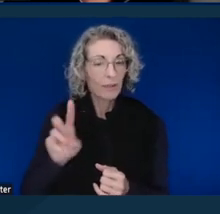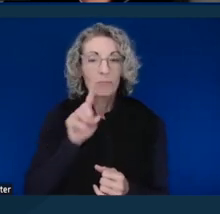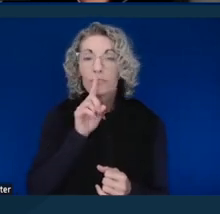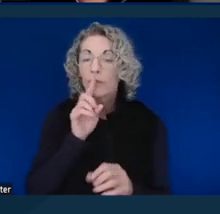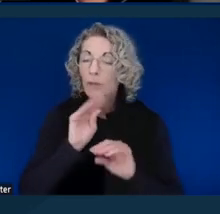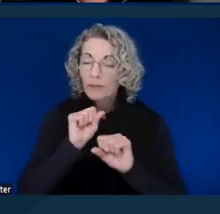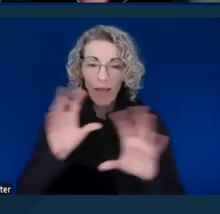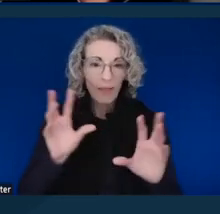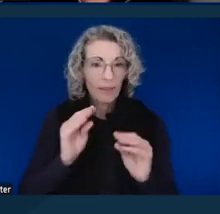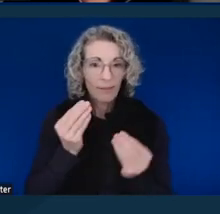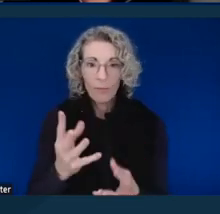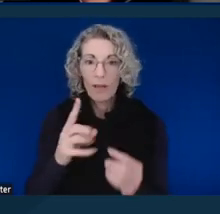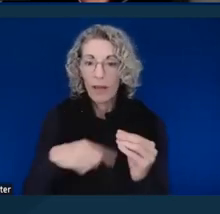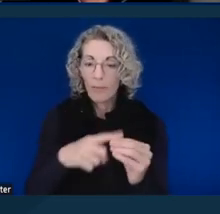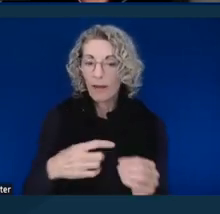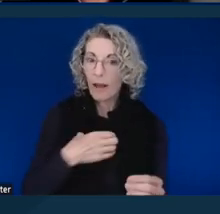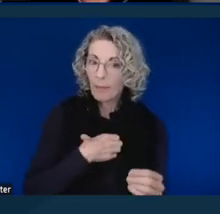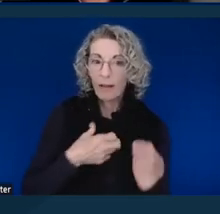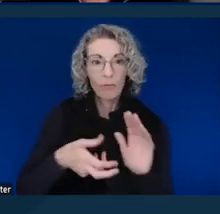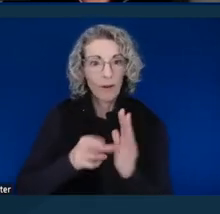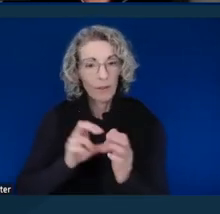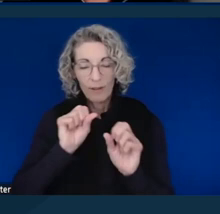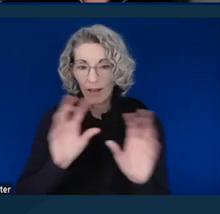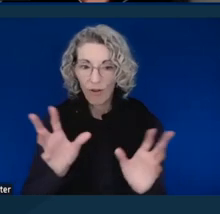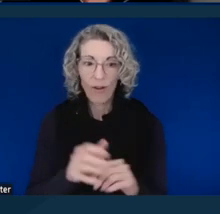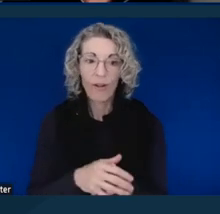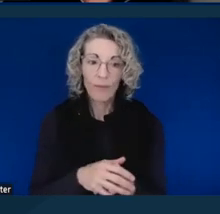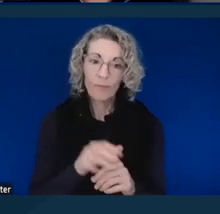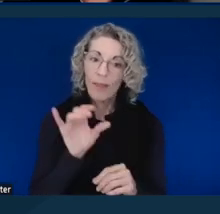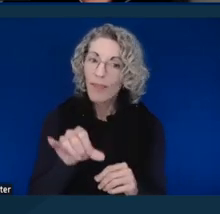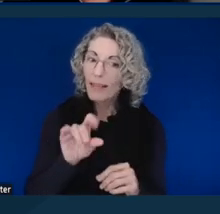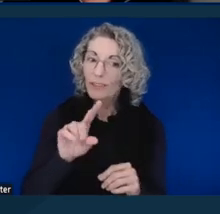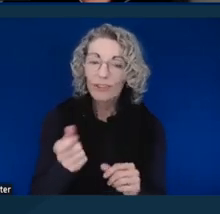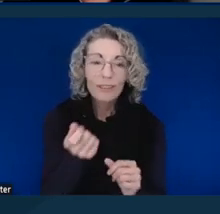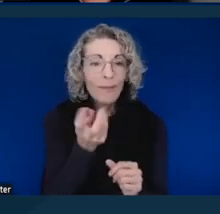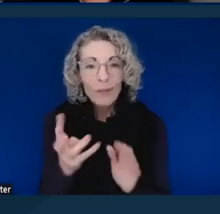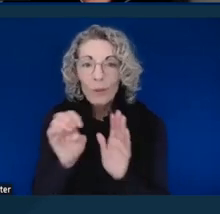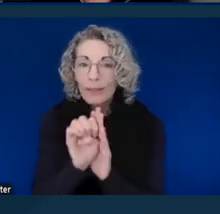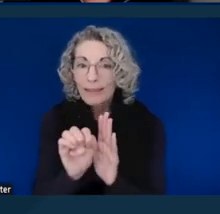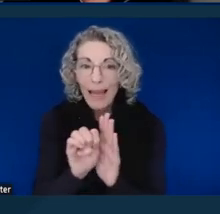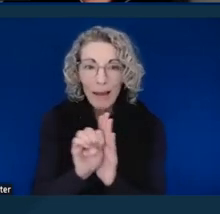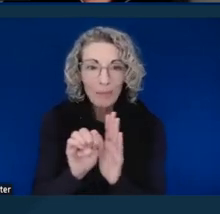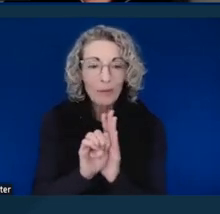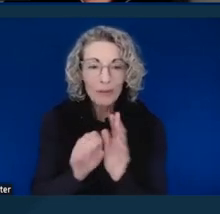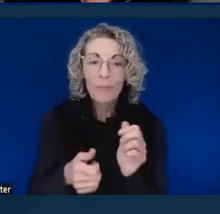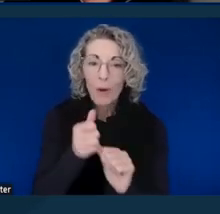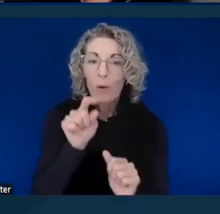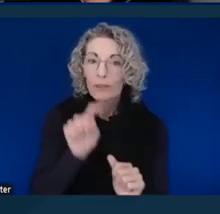about appeals or reviews whatsoever. And this is just a handful. Most of them have problems like this.